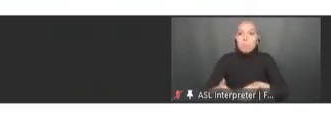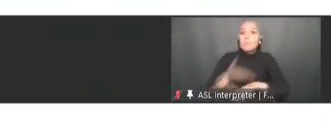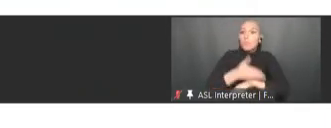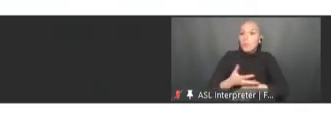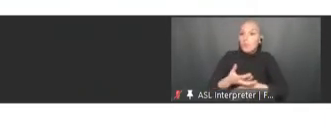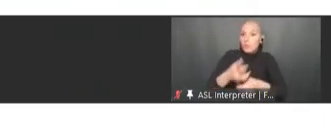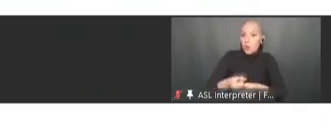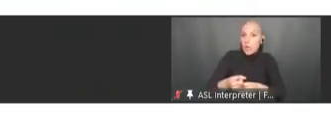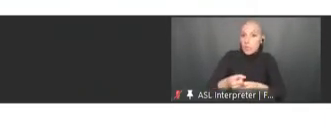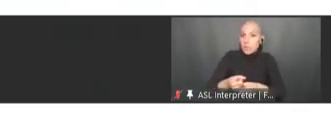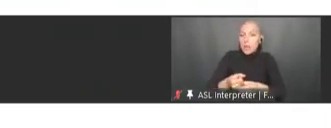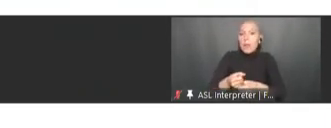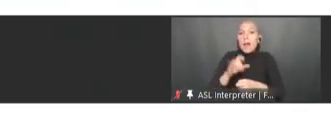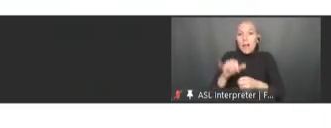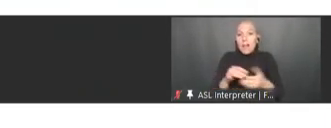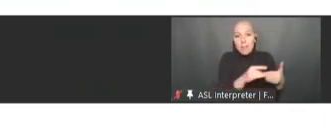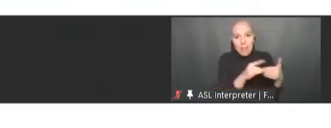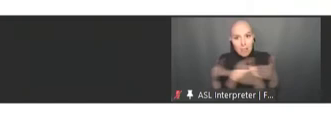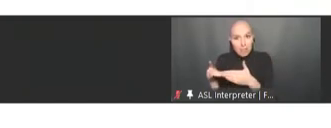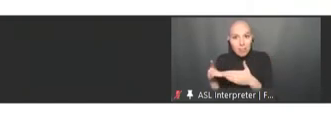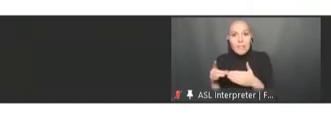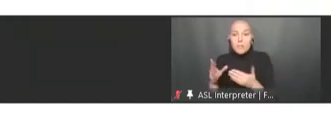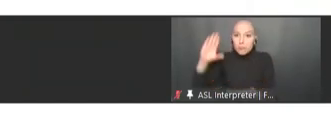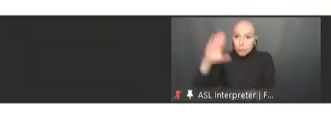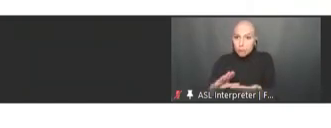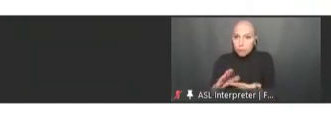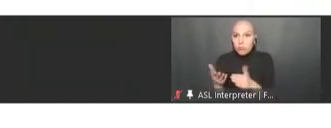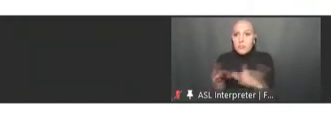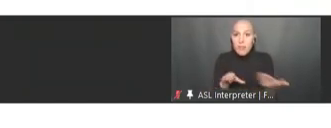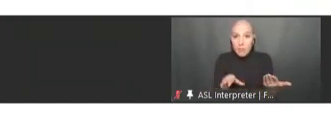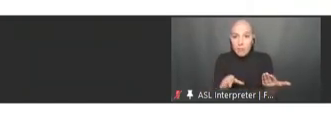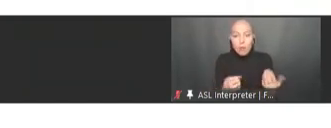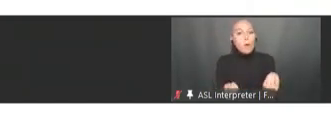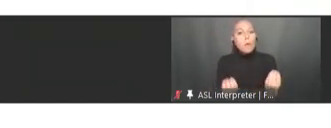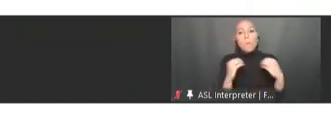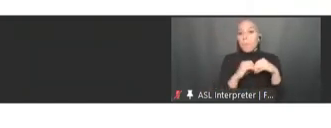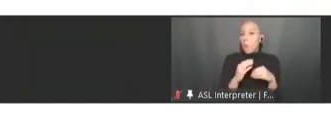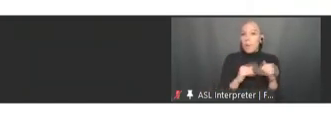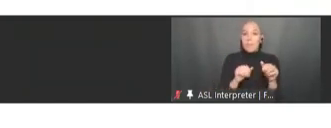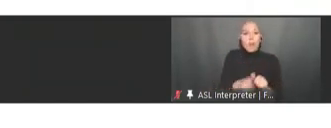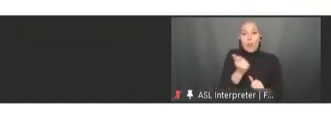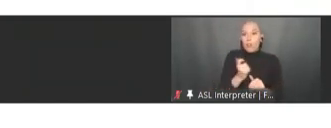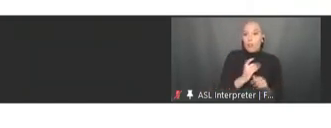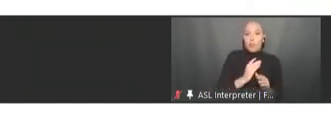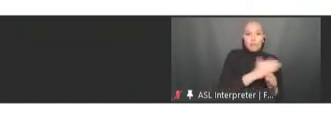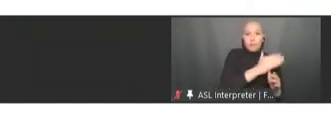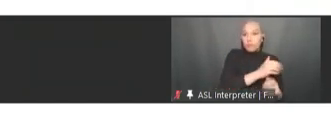a reduction of deaths more than other apparent interventions that have been proposed so far.